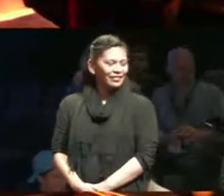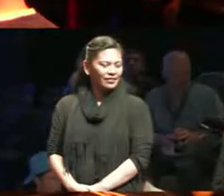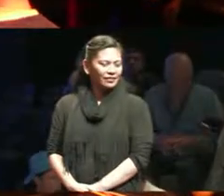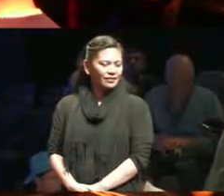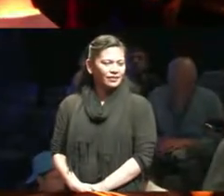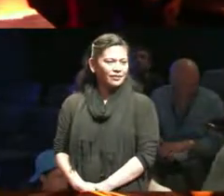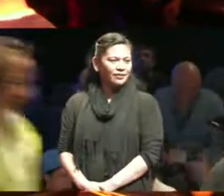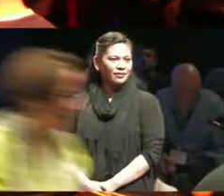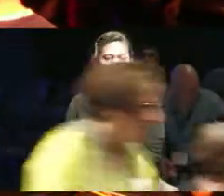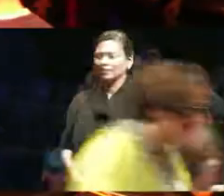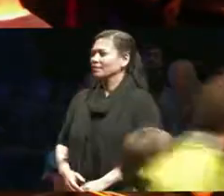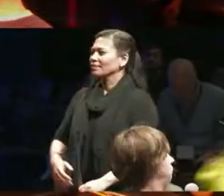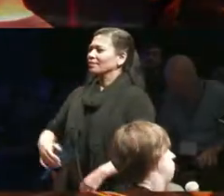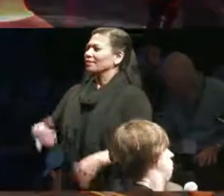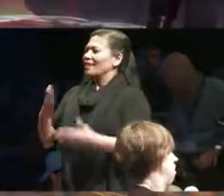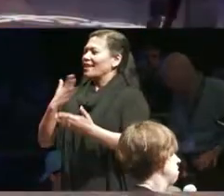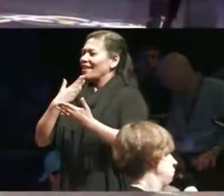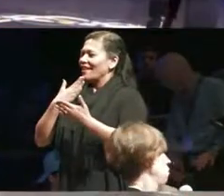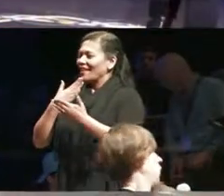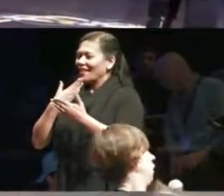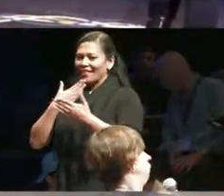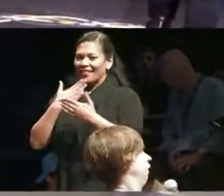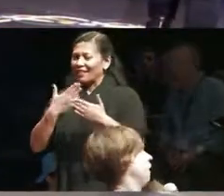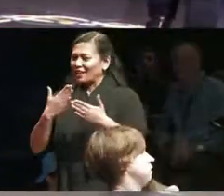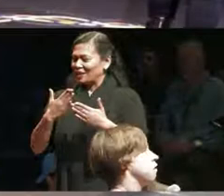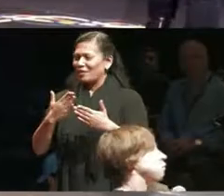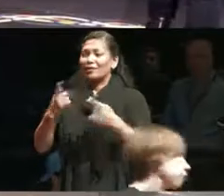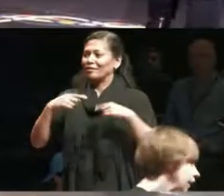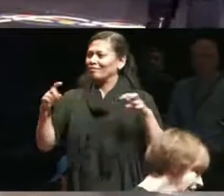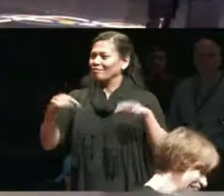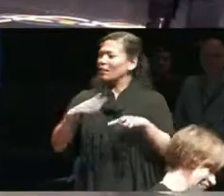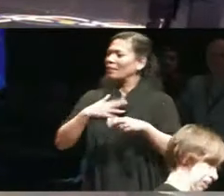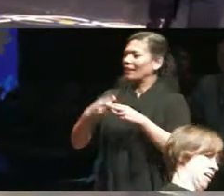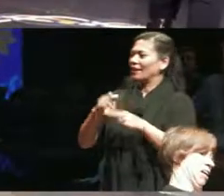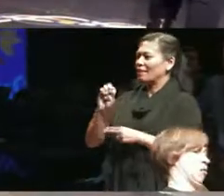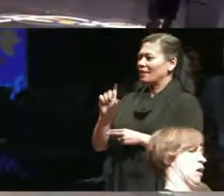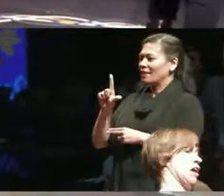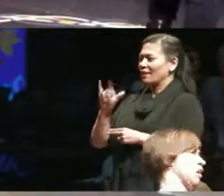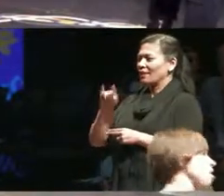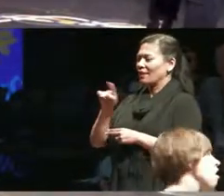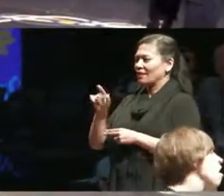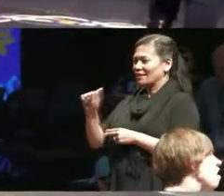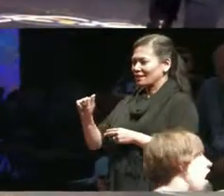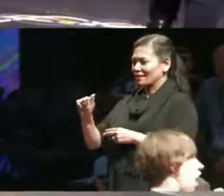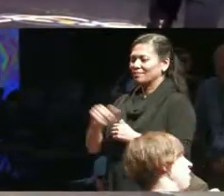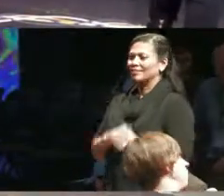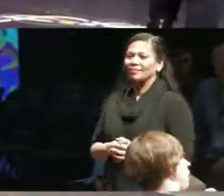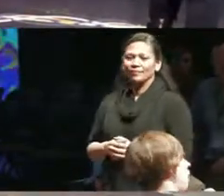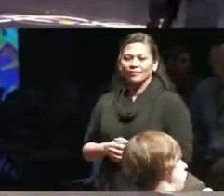thank you all for joining us my name is Eliza it's a lie that speaking and we're